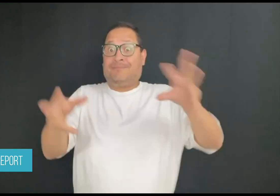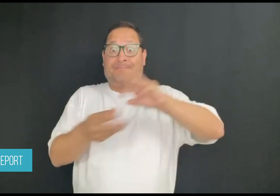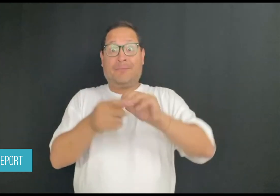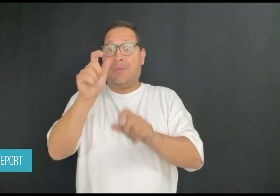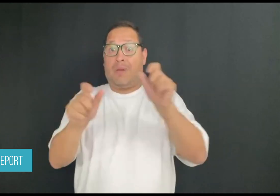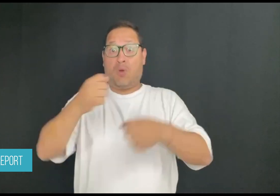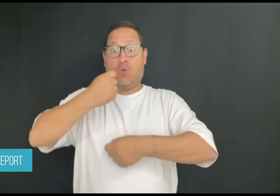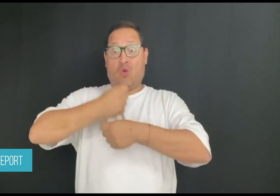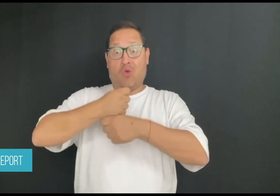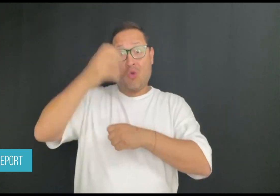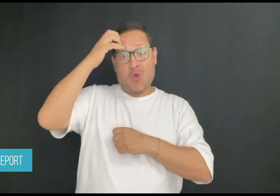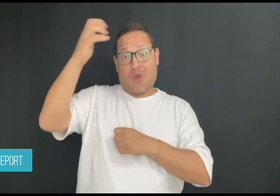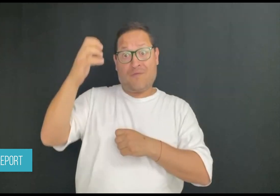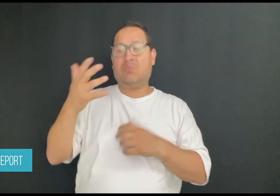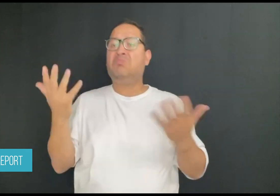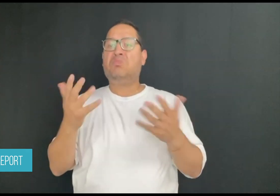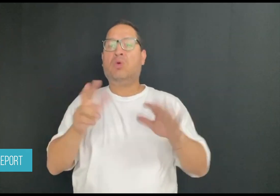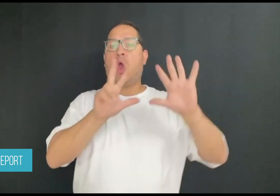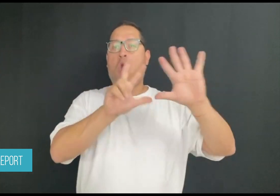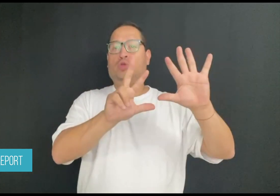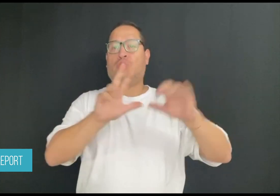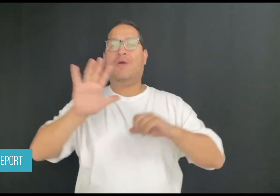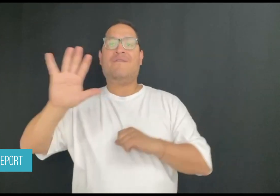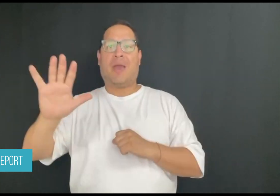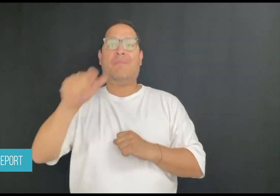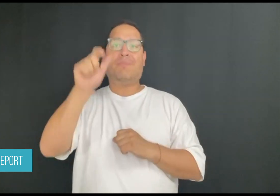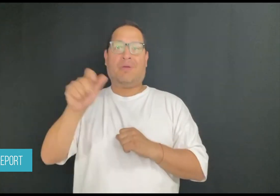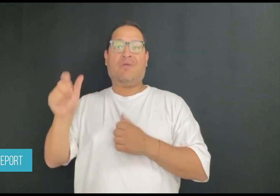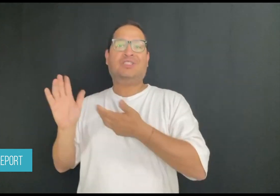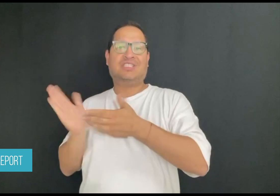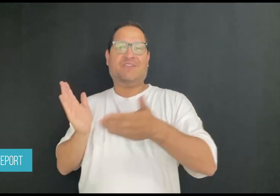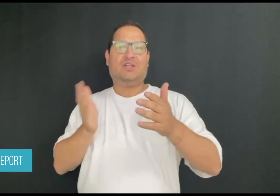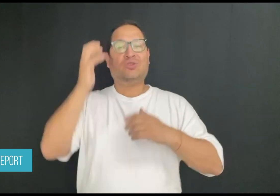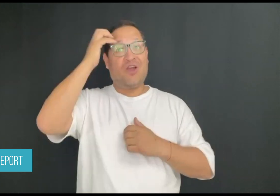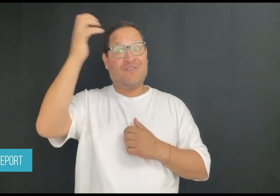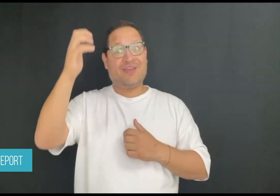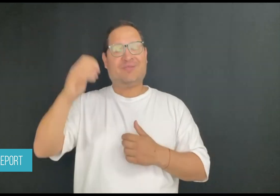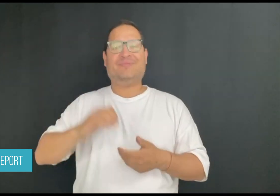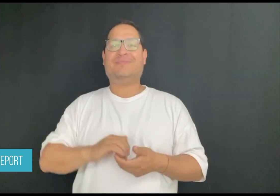who work in the government and have been involved in this.